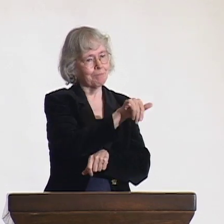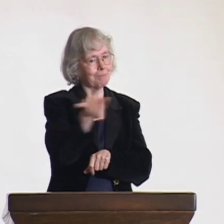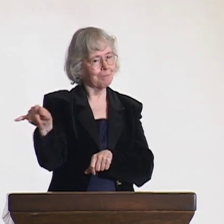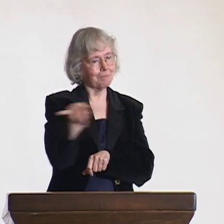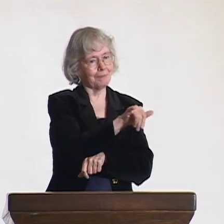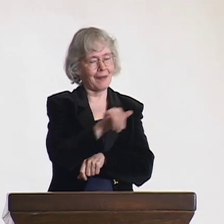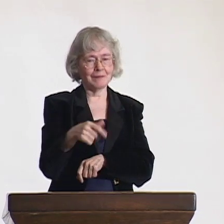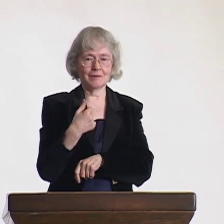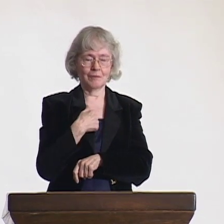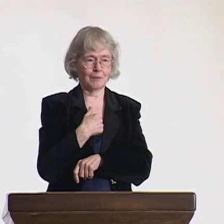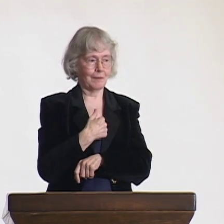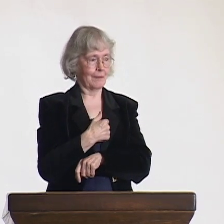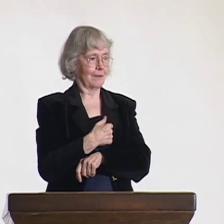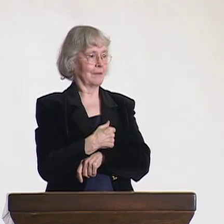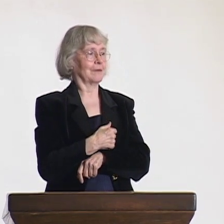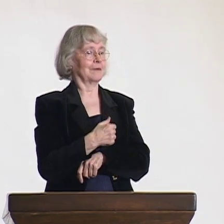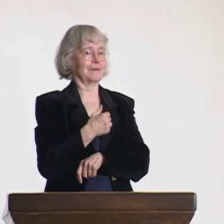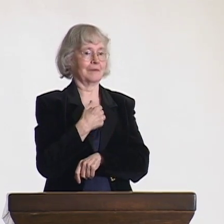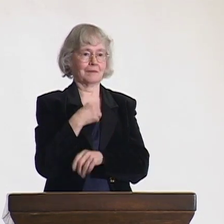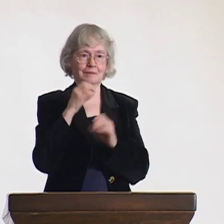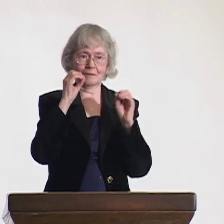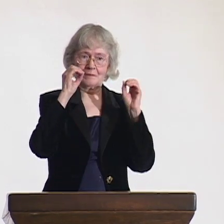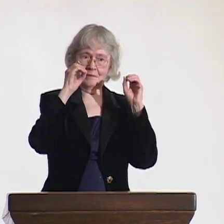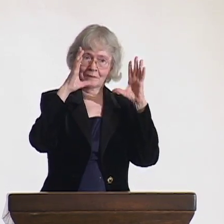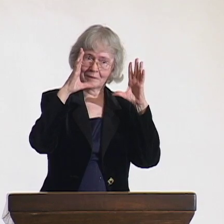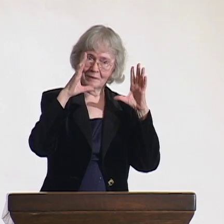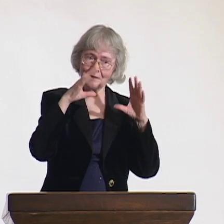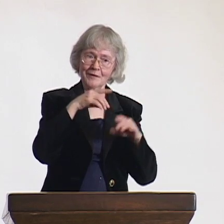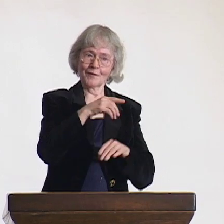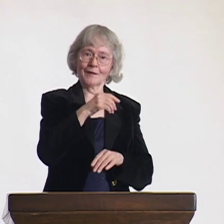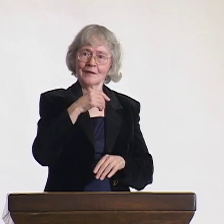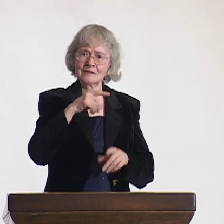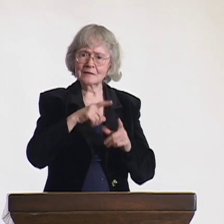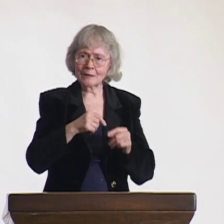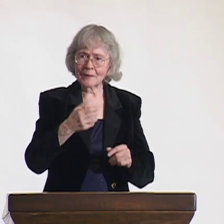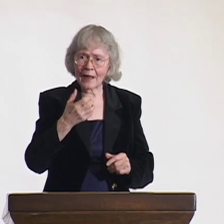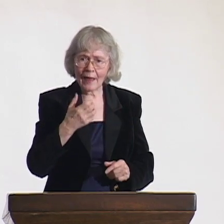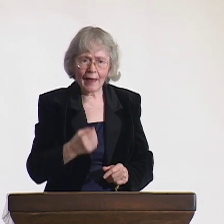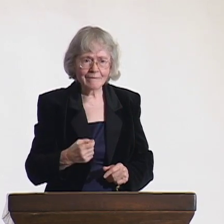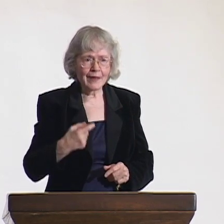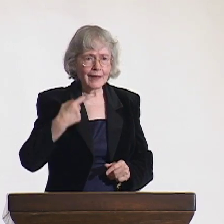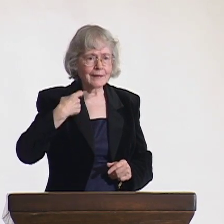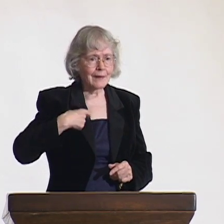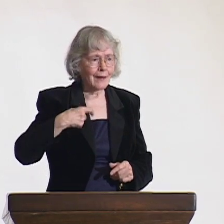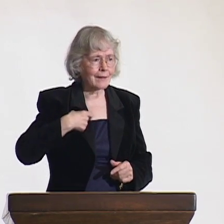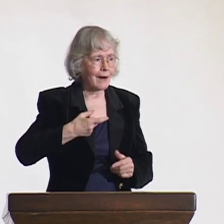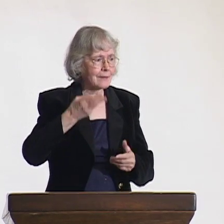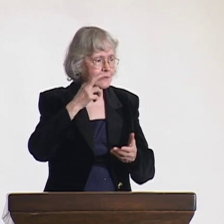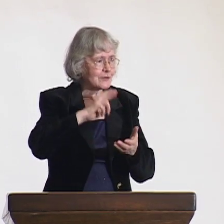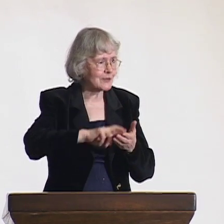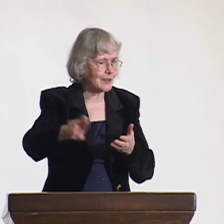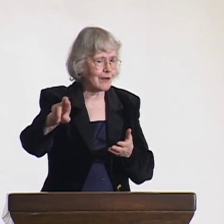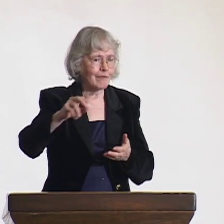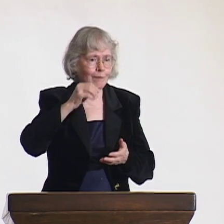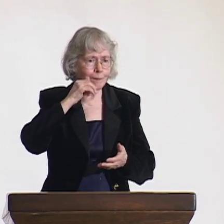"You and she have the same job "and the same job responsibilities." I was amazed by that,